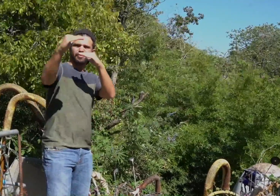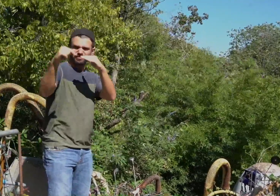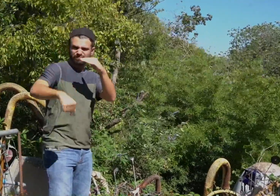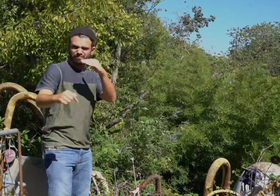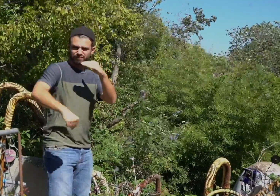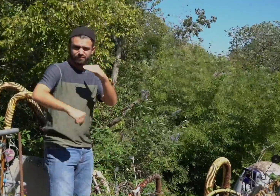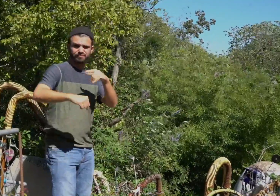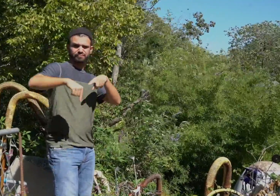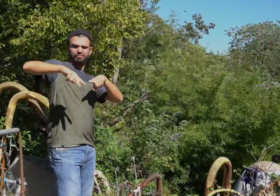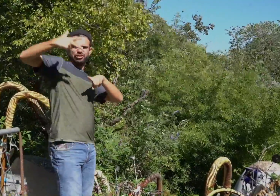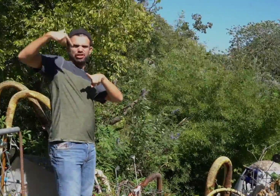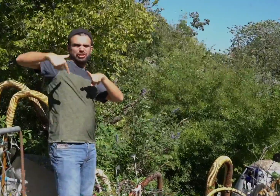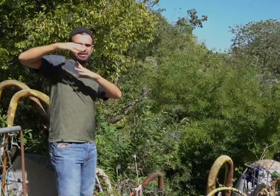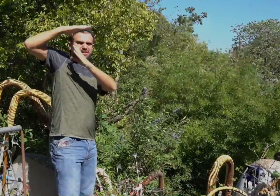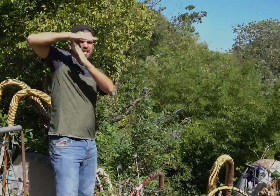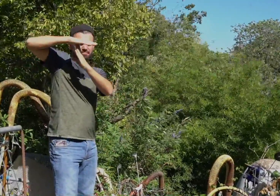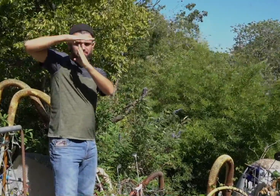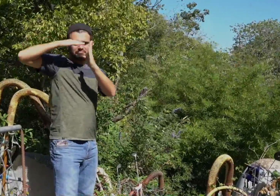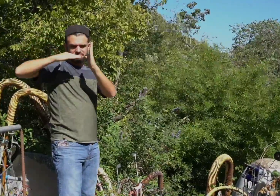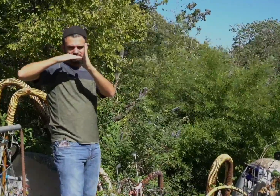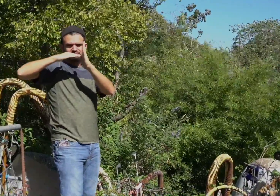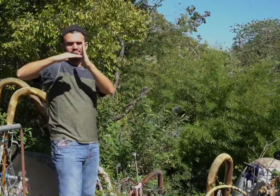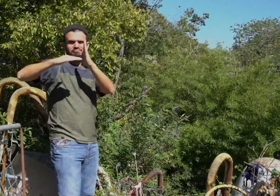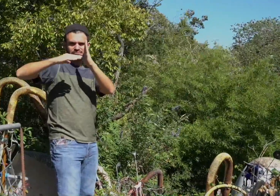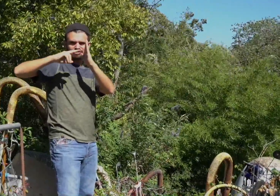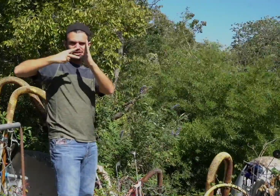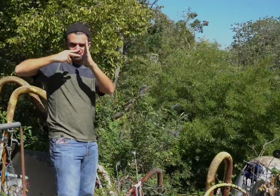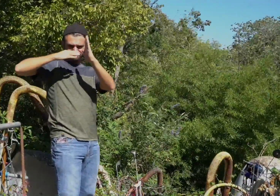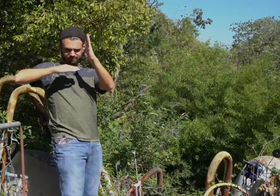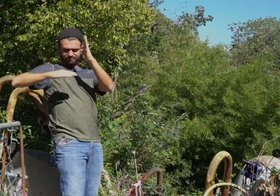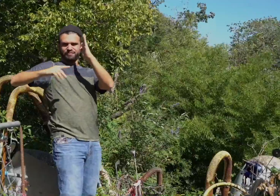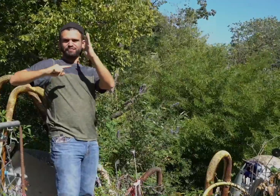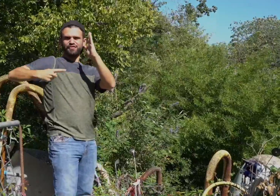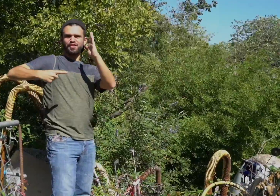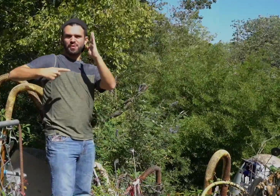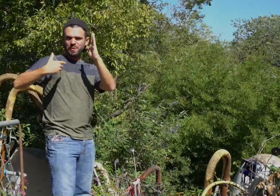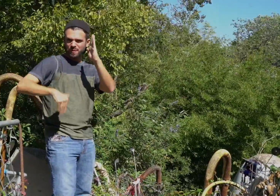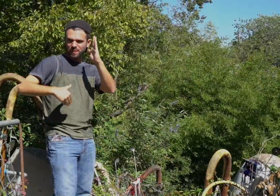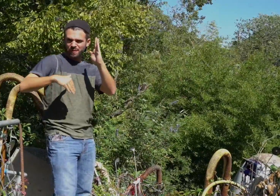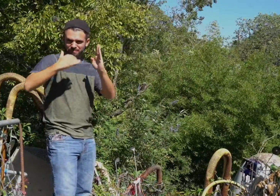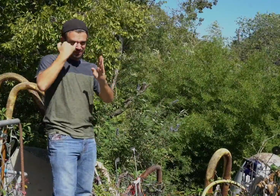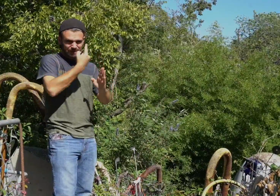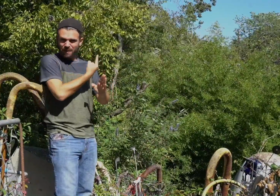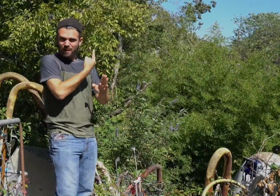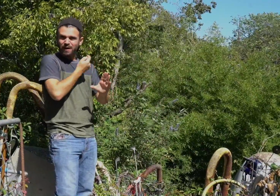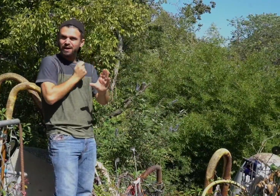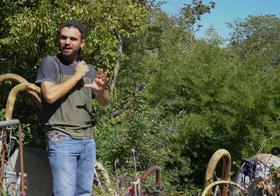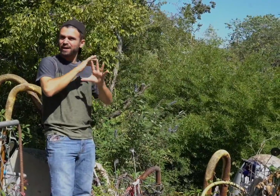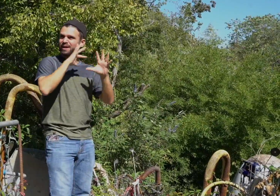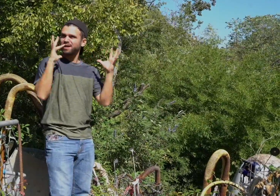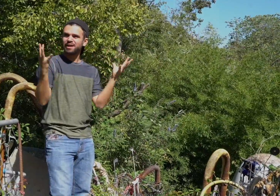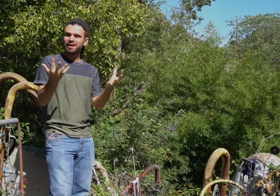It's the third floor here. Yes, it has first and second floors. He built it on his own. Can you imagine that?